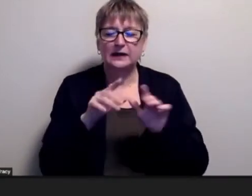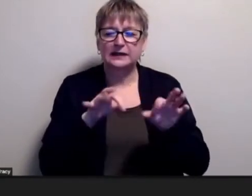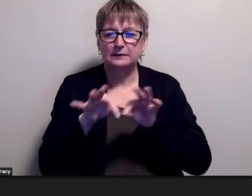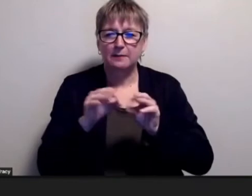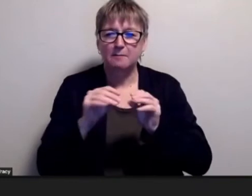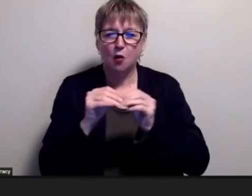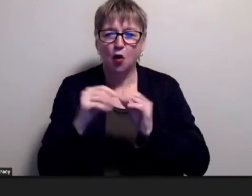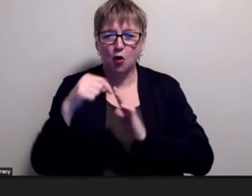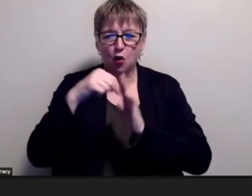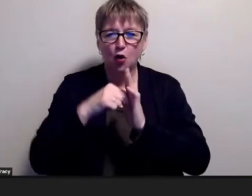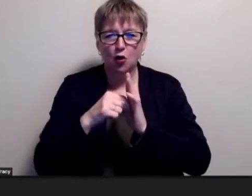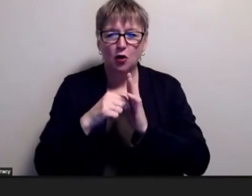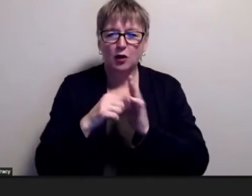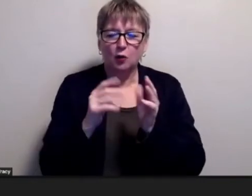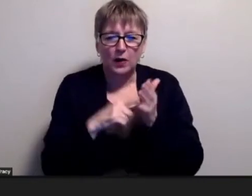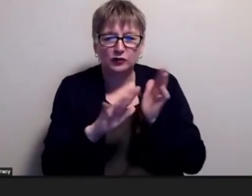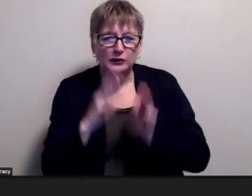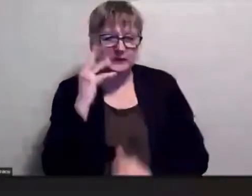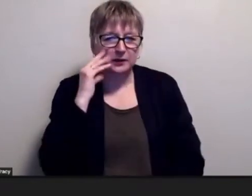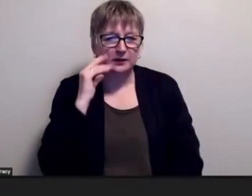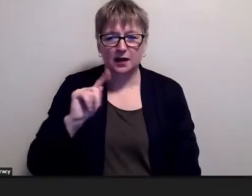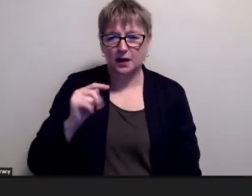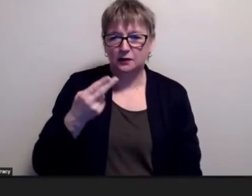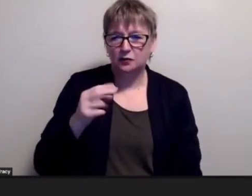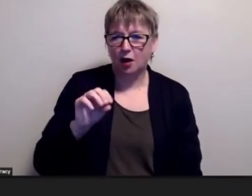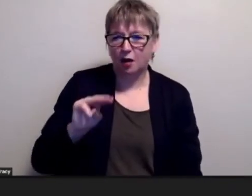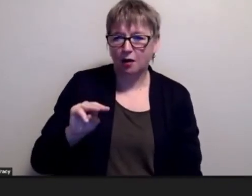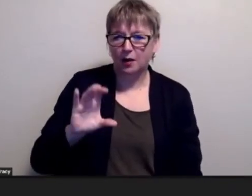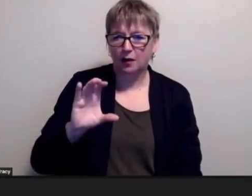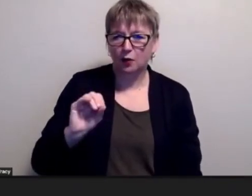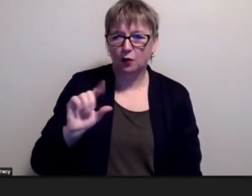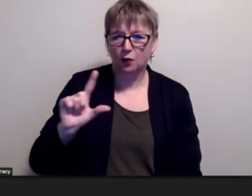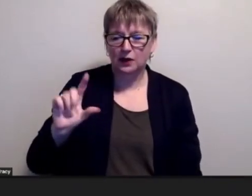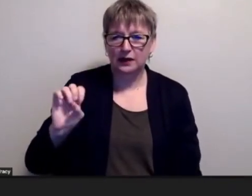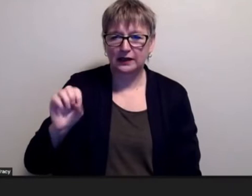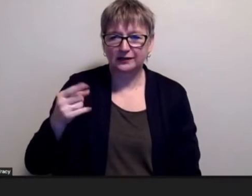collegiate you know what the other school and i'm down at my animal but can you just kind of give me